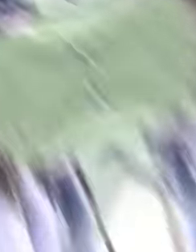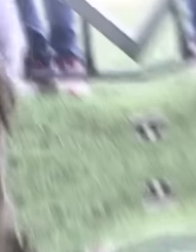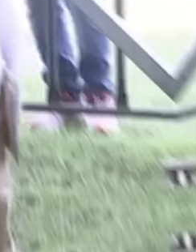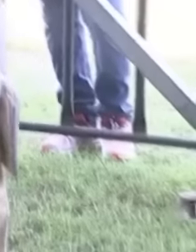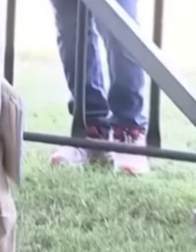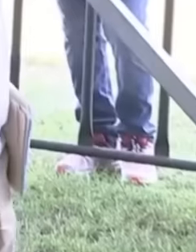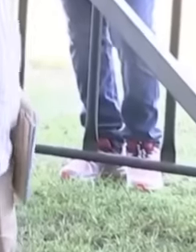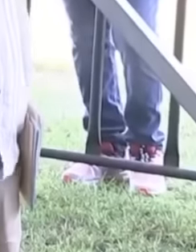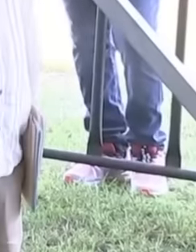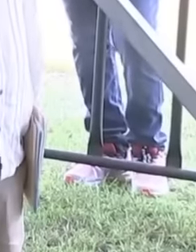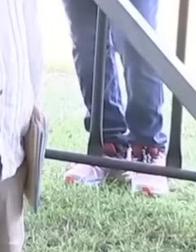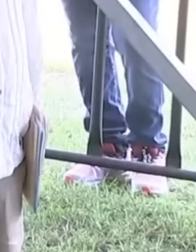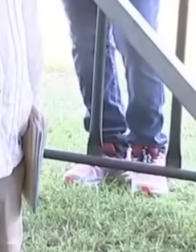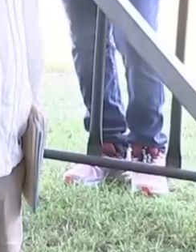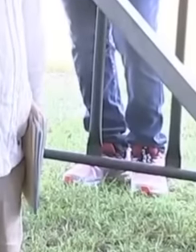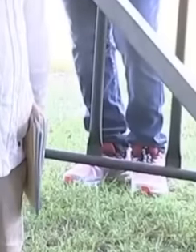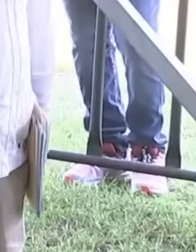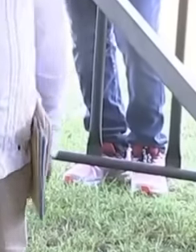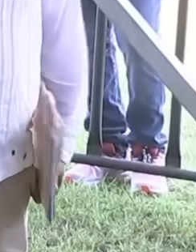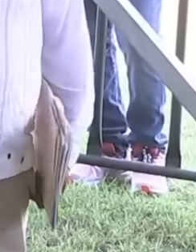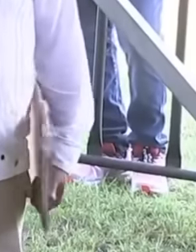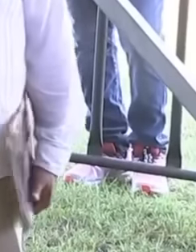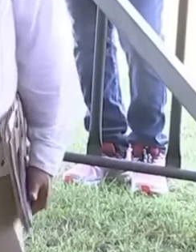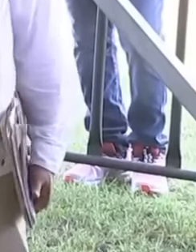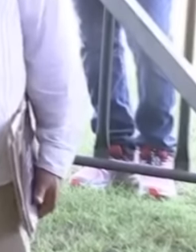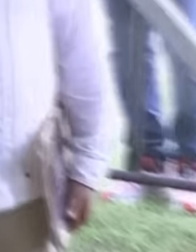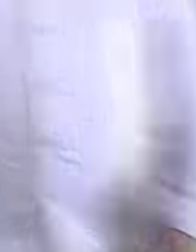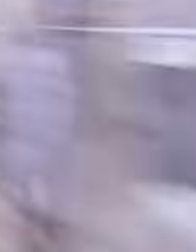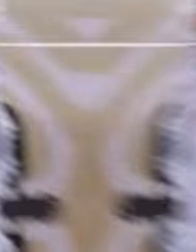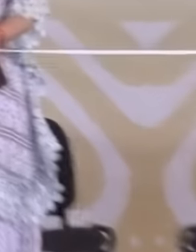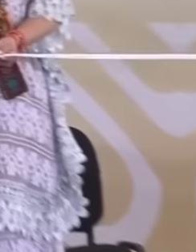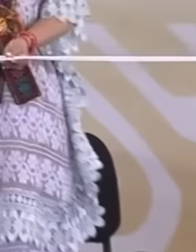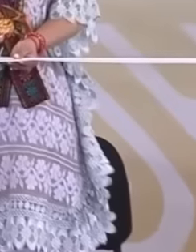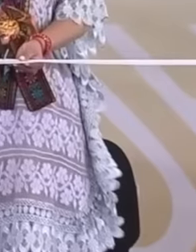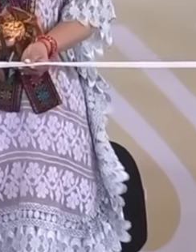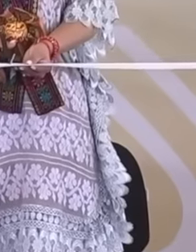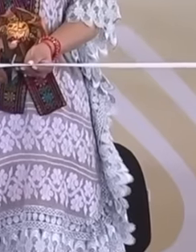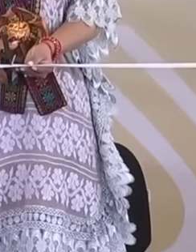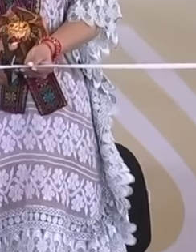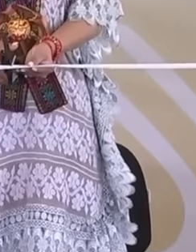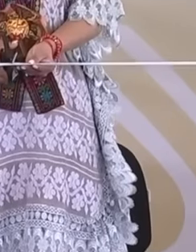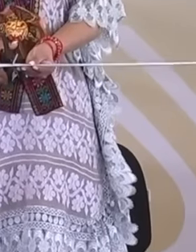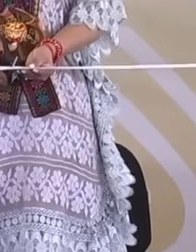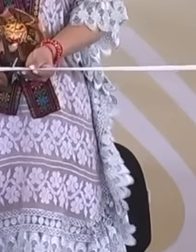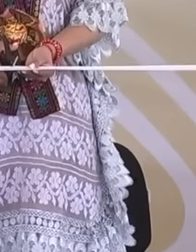made with the people of Mexico today. They inaugurate one of the highways that